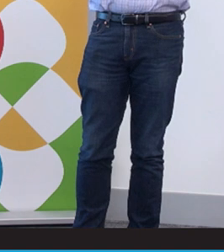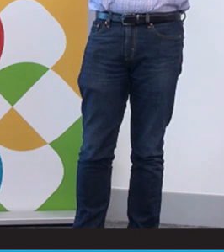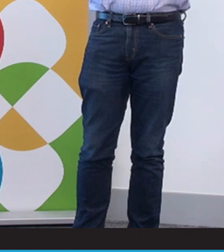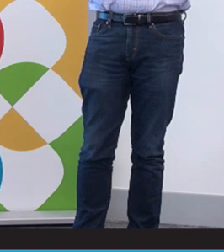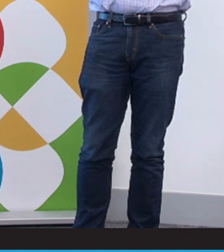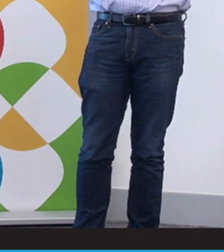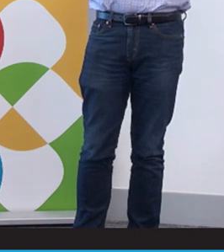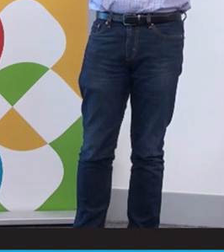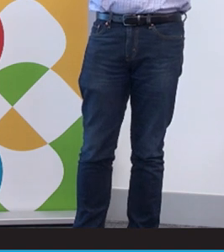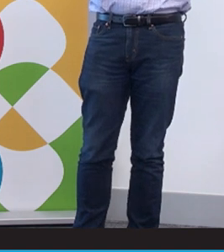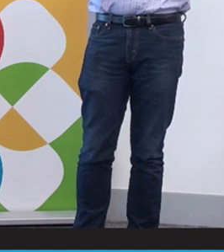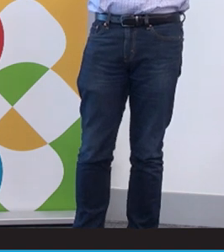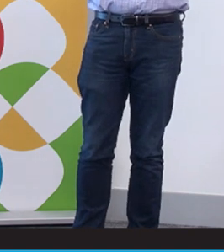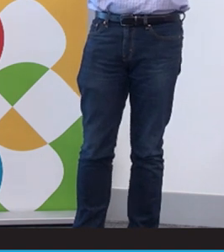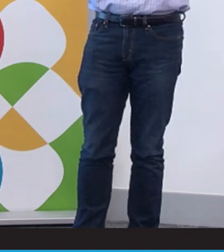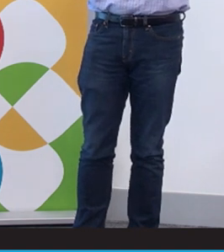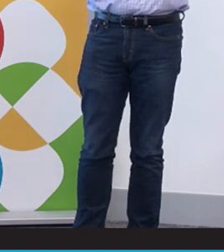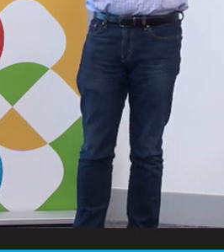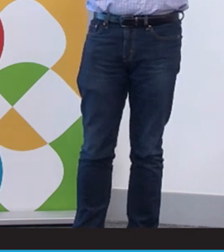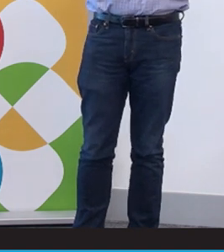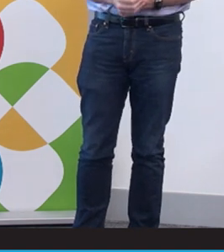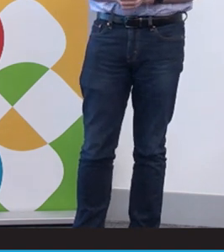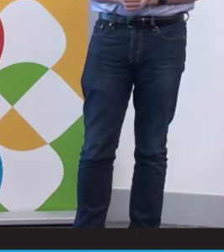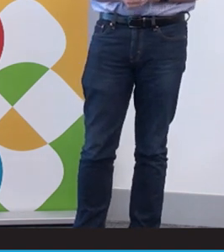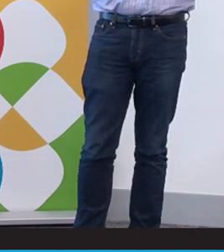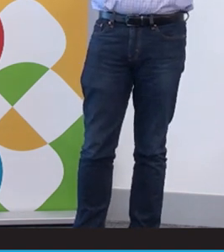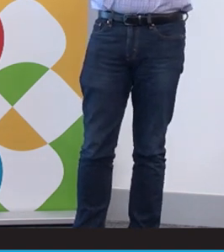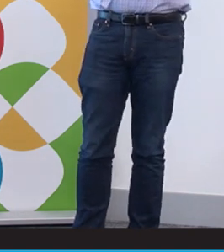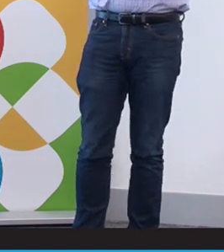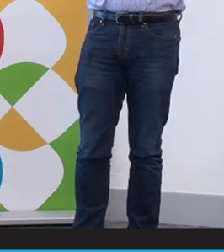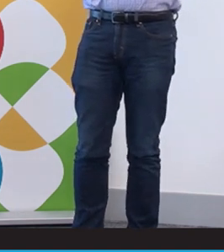deaf spaces. These are the many initiatives that we work with the deaf community in